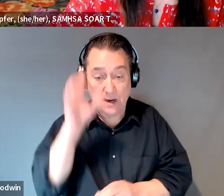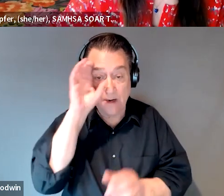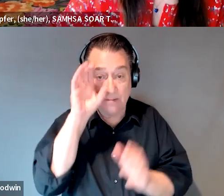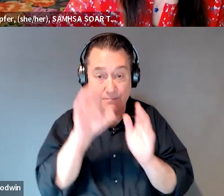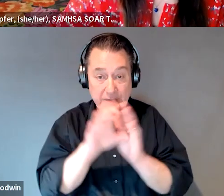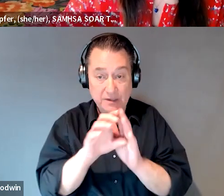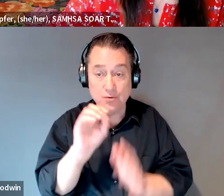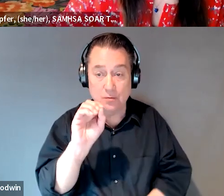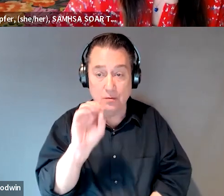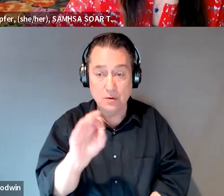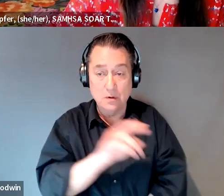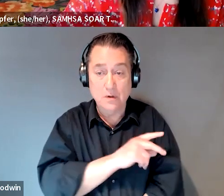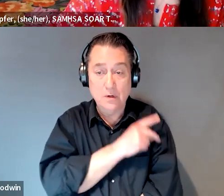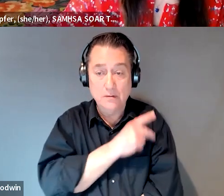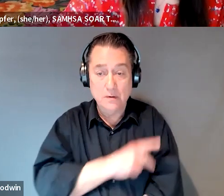so that they can get the appropriate services.